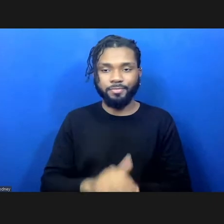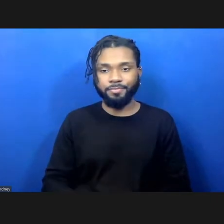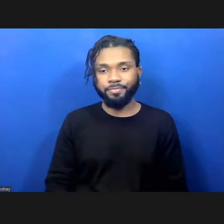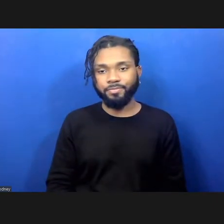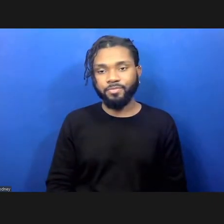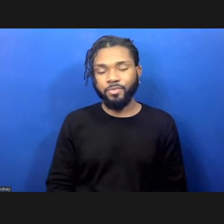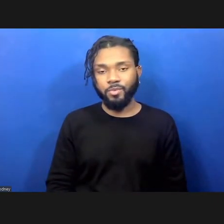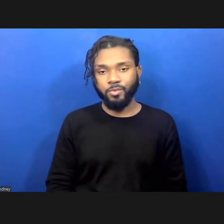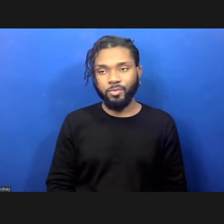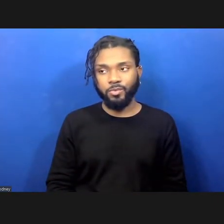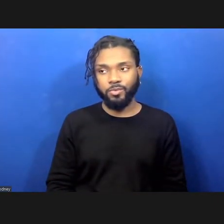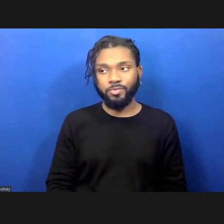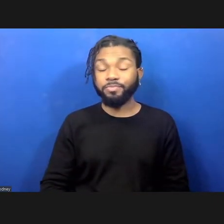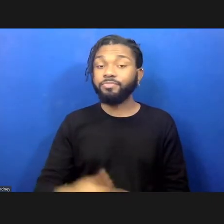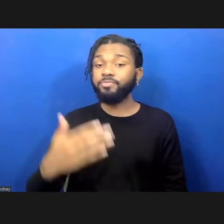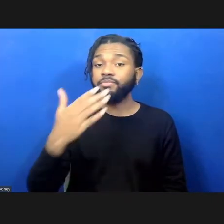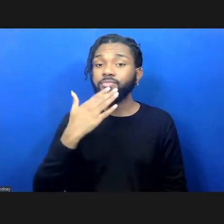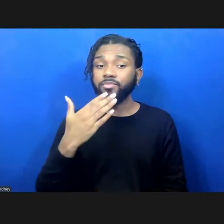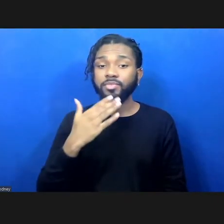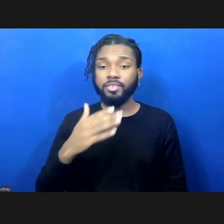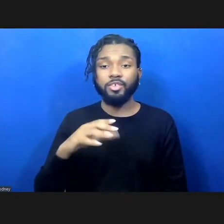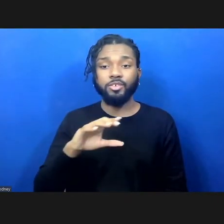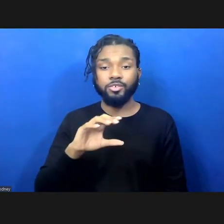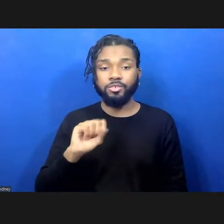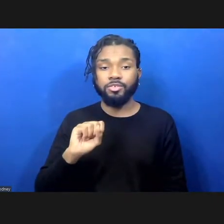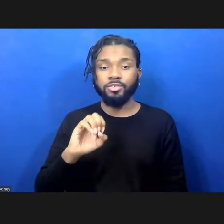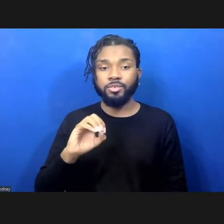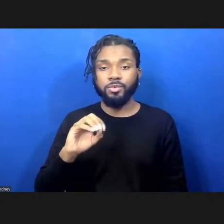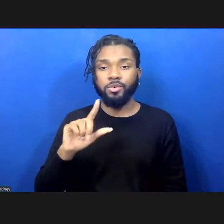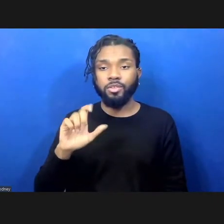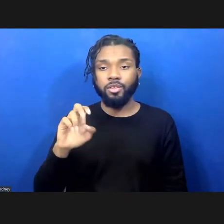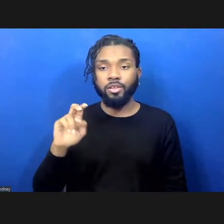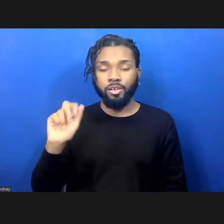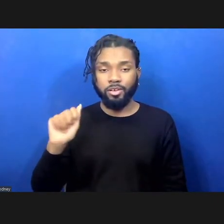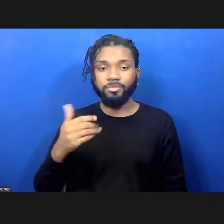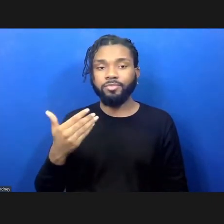Thank you, Solana. As Solana said, my name is Prerana Reddy.